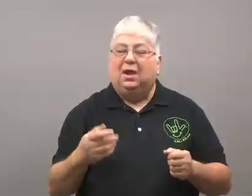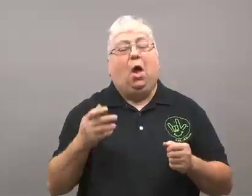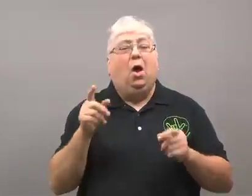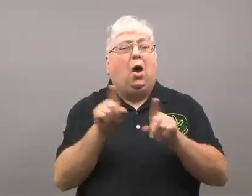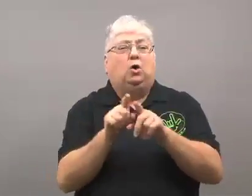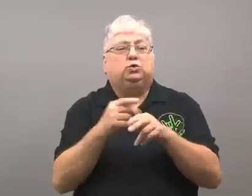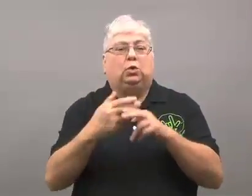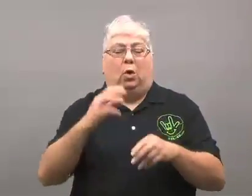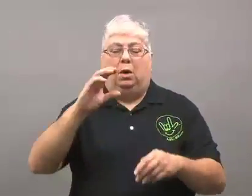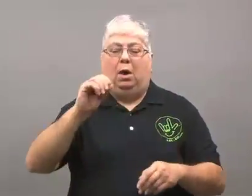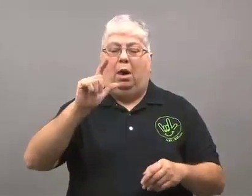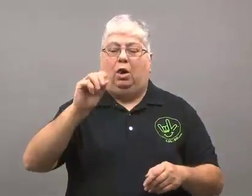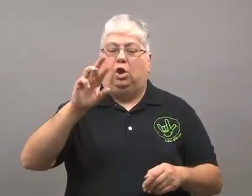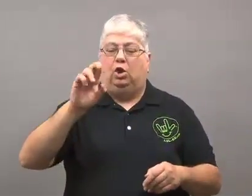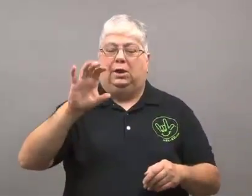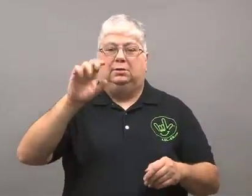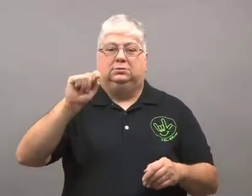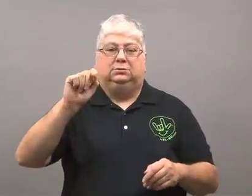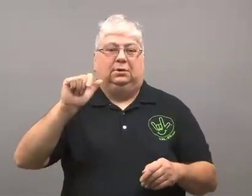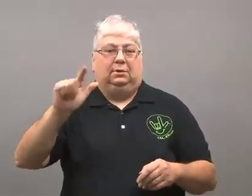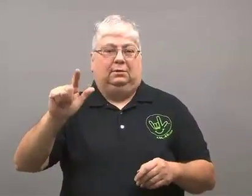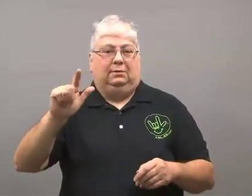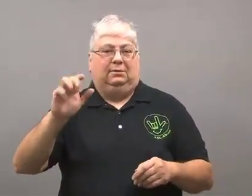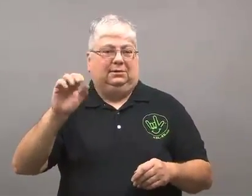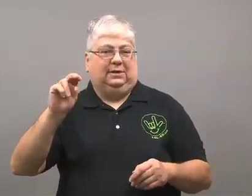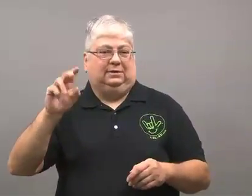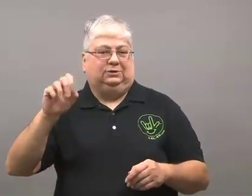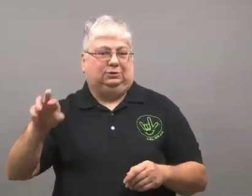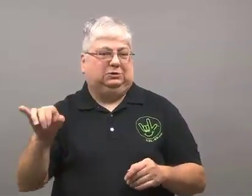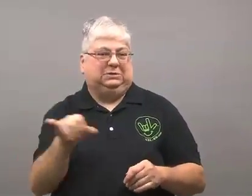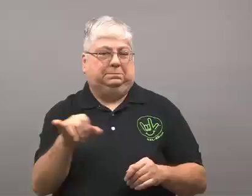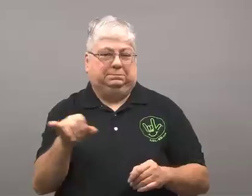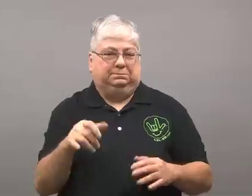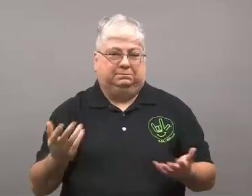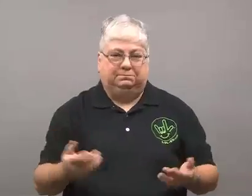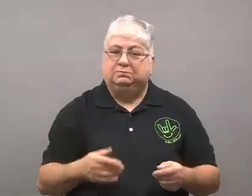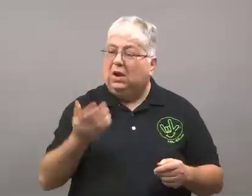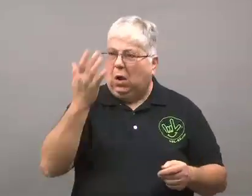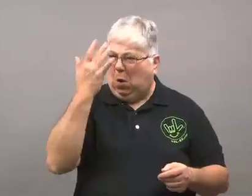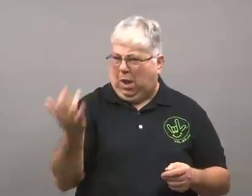also called colorectal cancer.